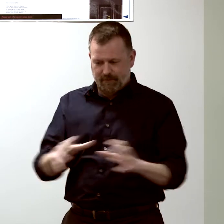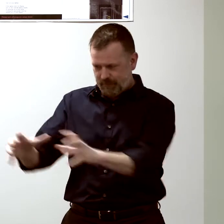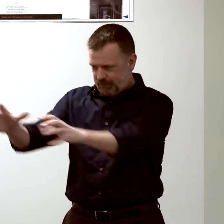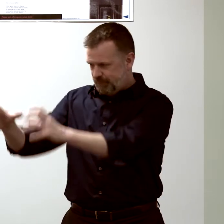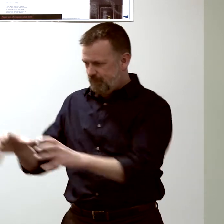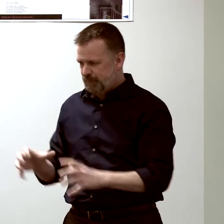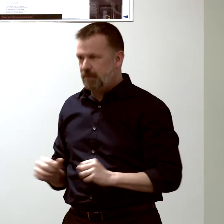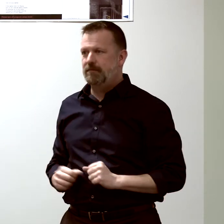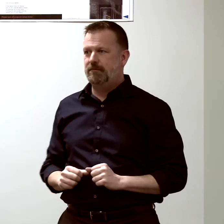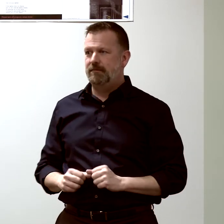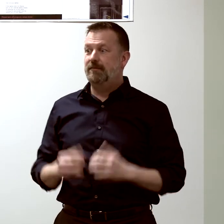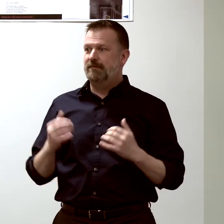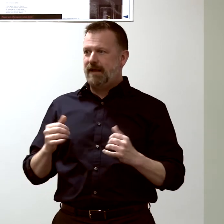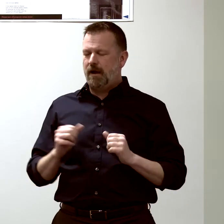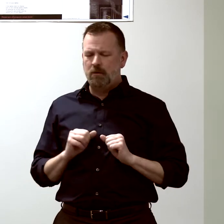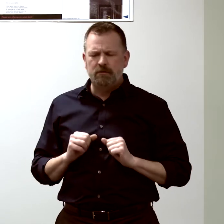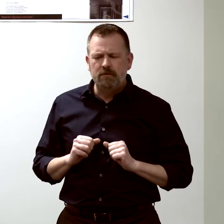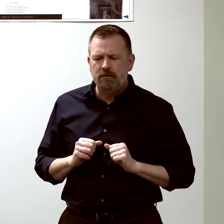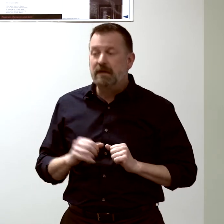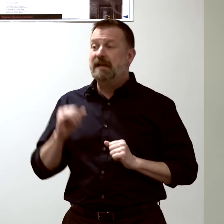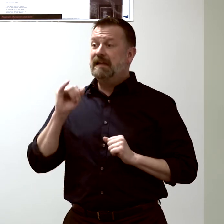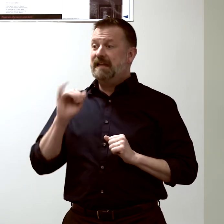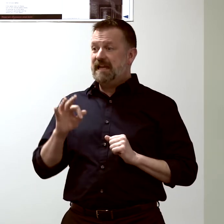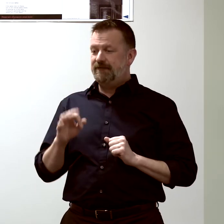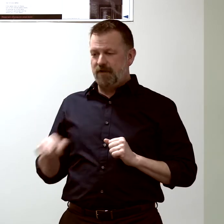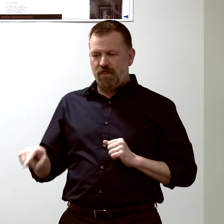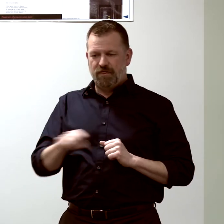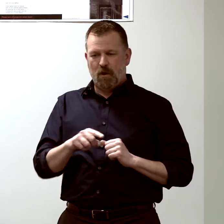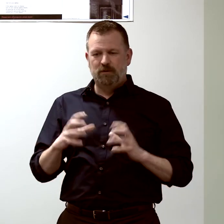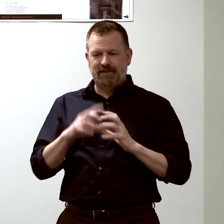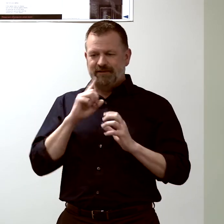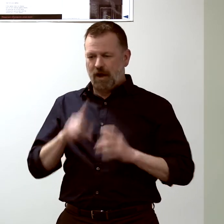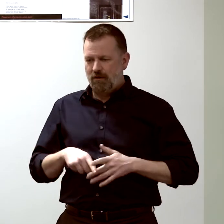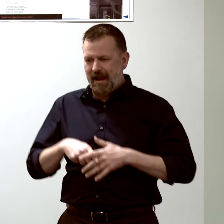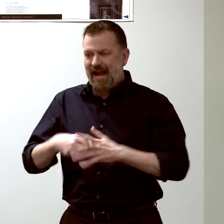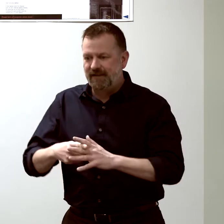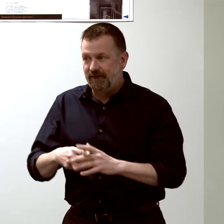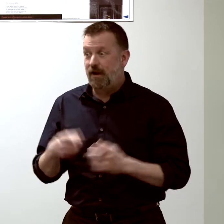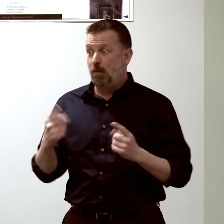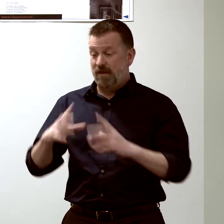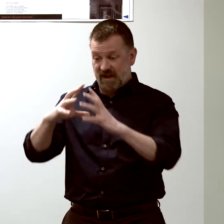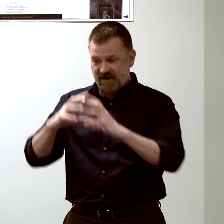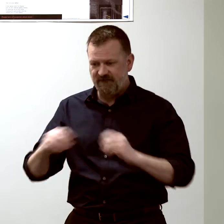"changing when we activate them, when they divide?"